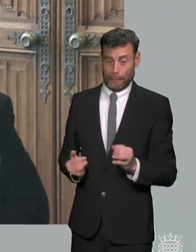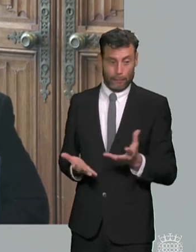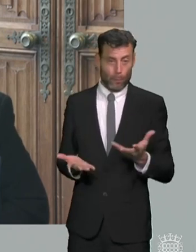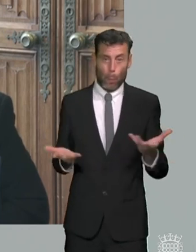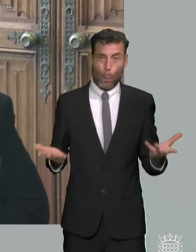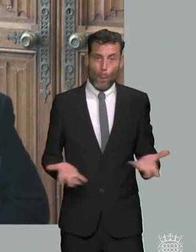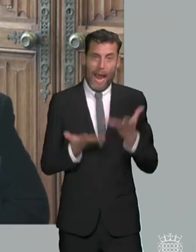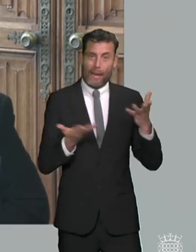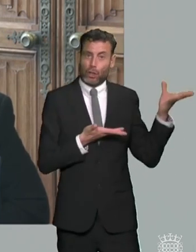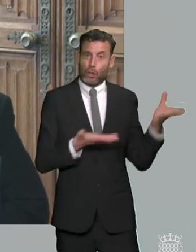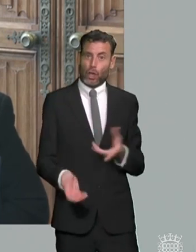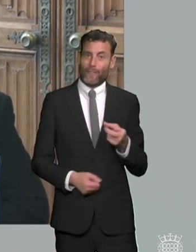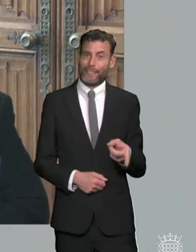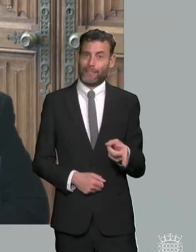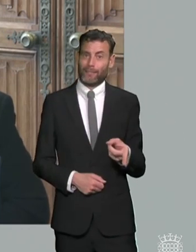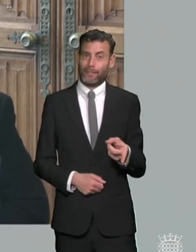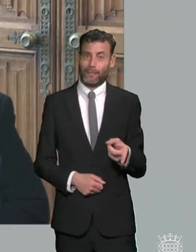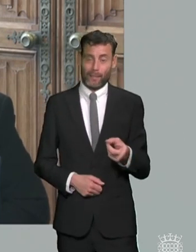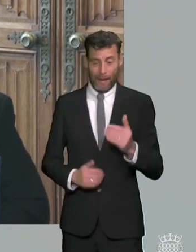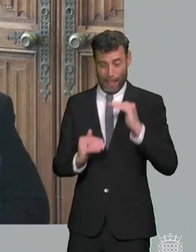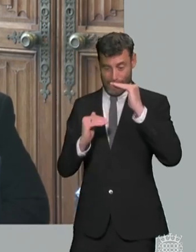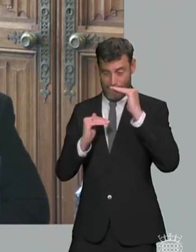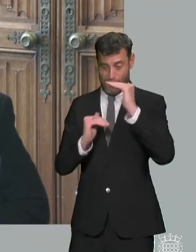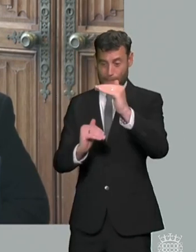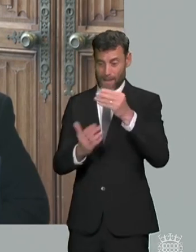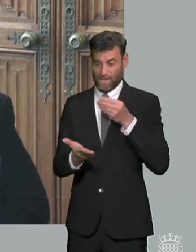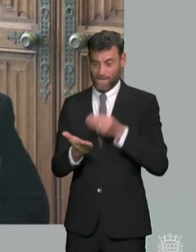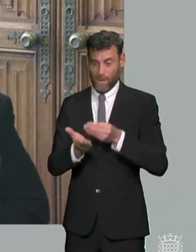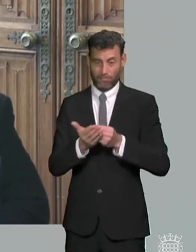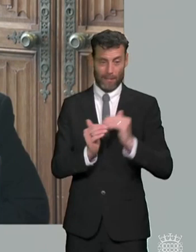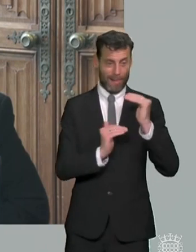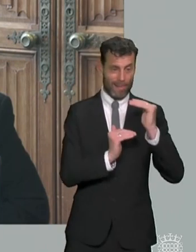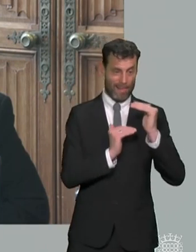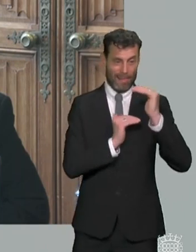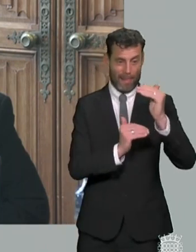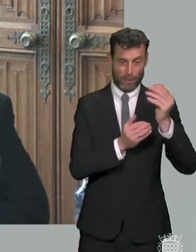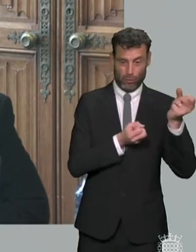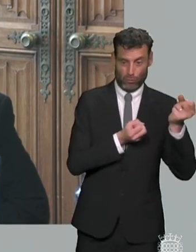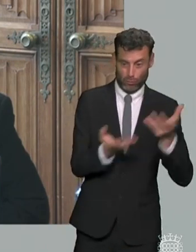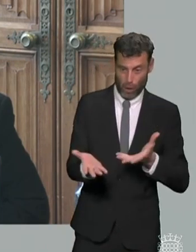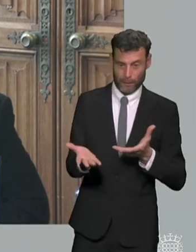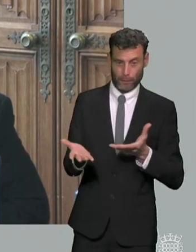of that that rationing mentality and and they're kind of i think that got into a situation where